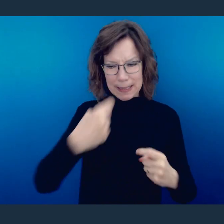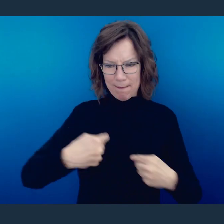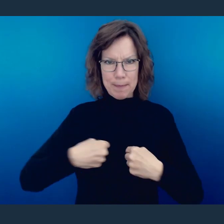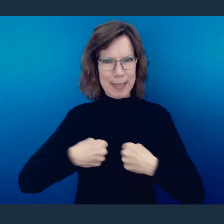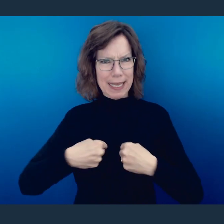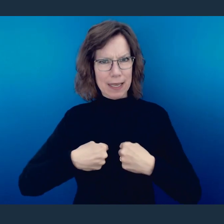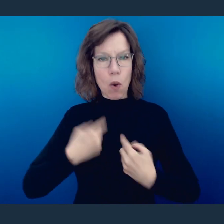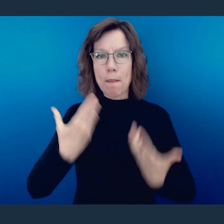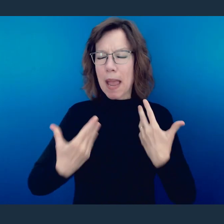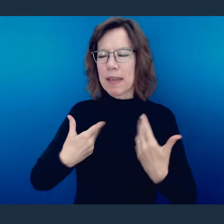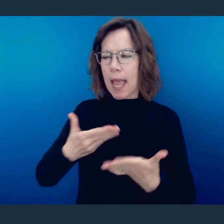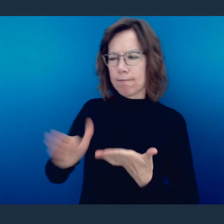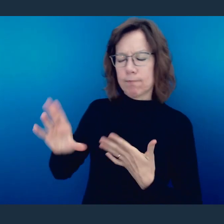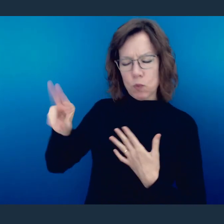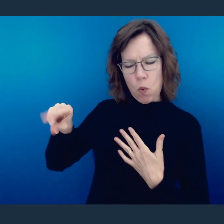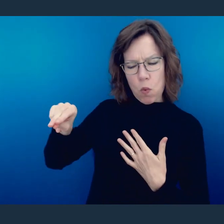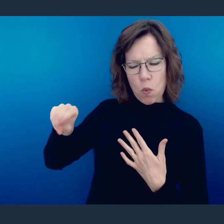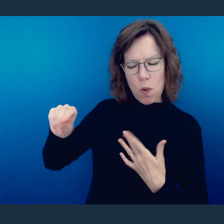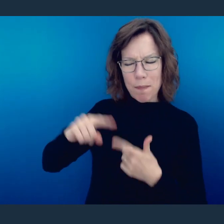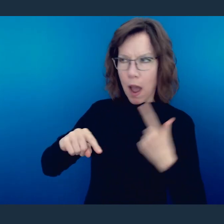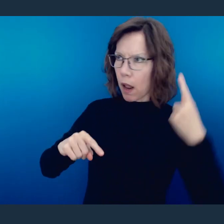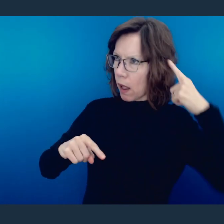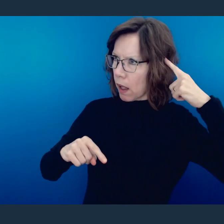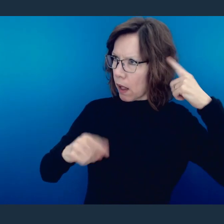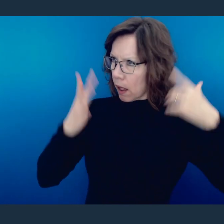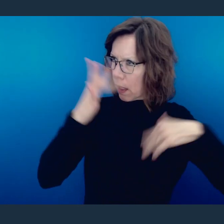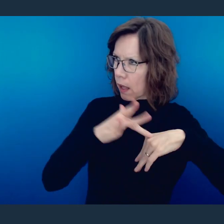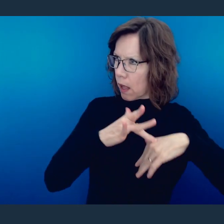health. Or maybe they turn it away but now they're struggling trying to resist the urge